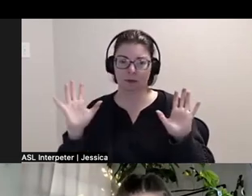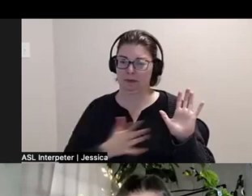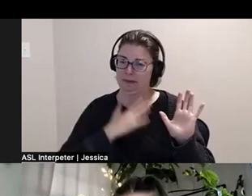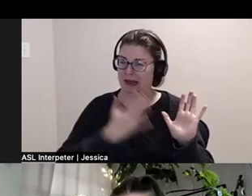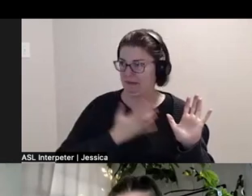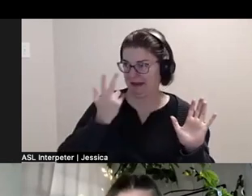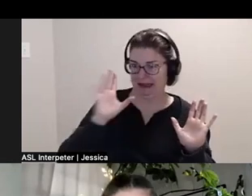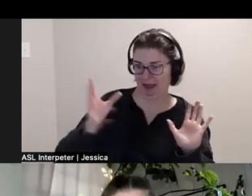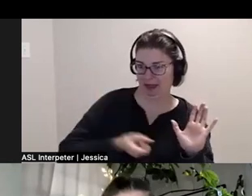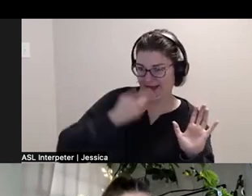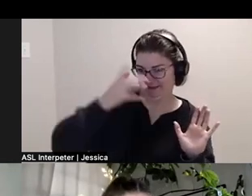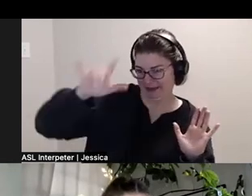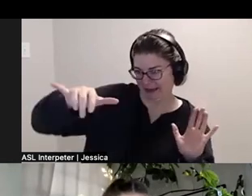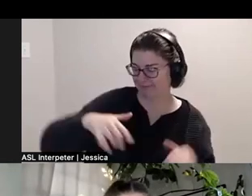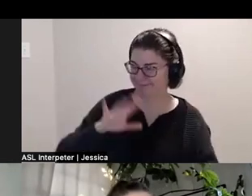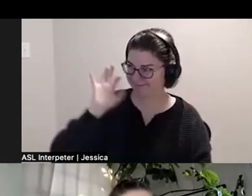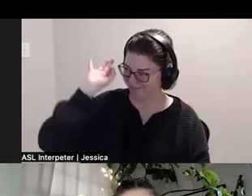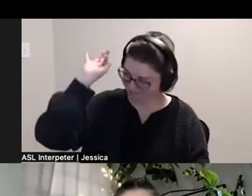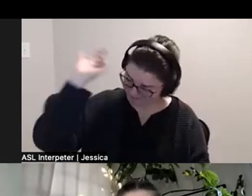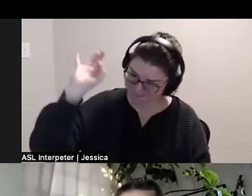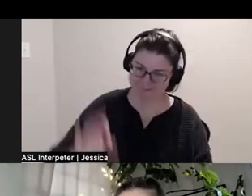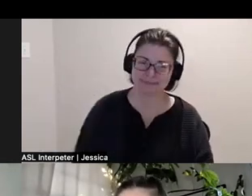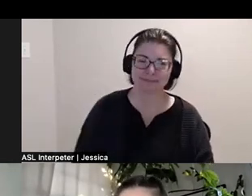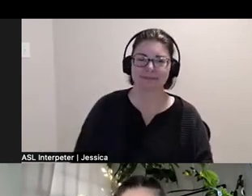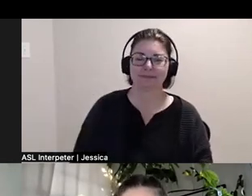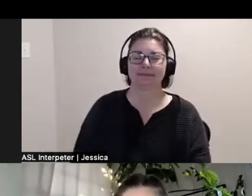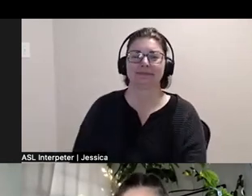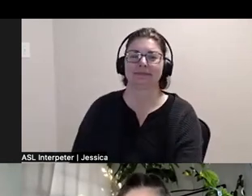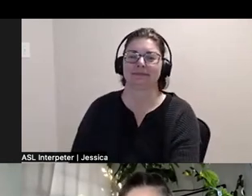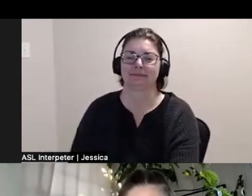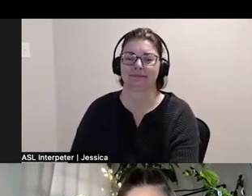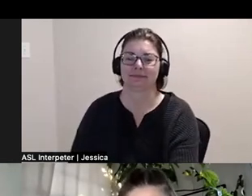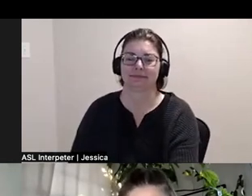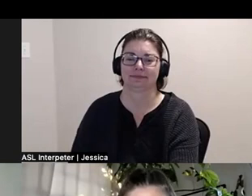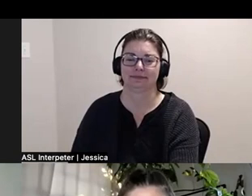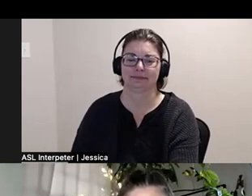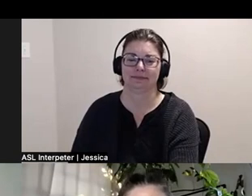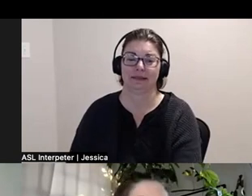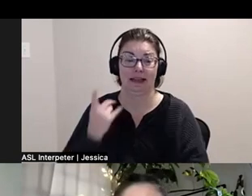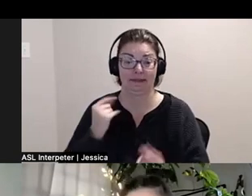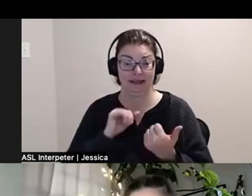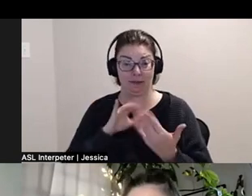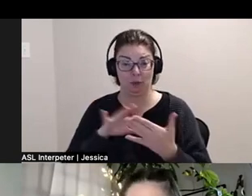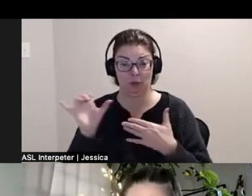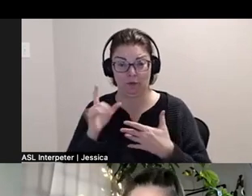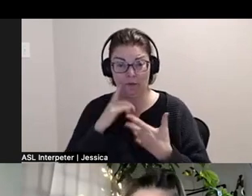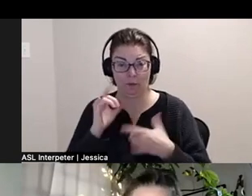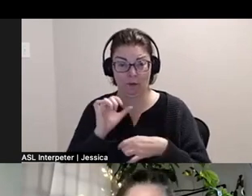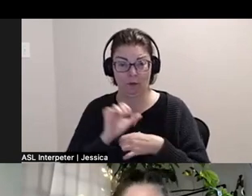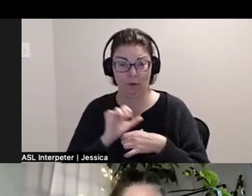so beautifully. And I've also made that approach of space for the work to speak back to me